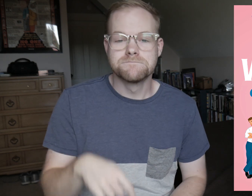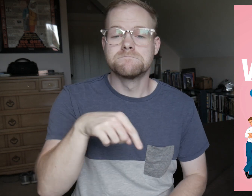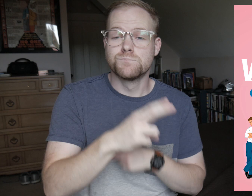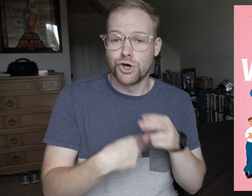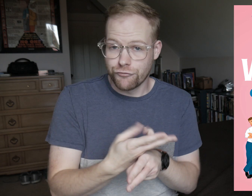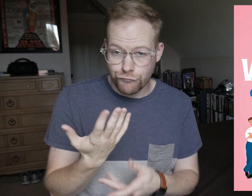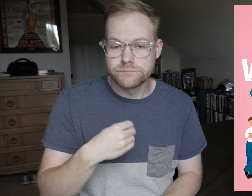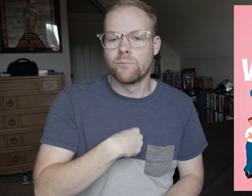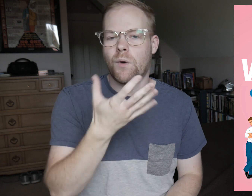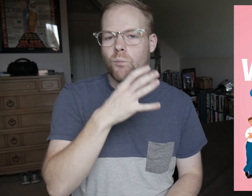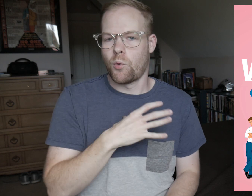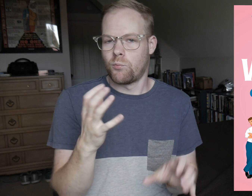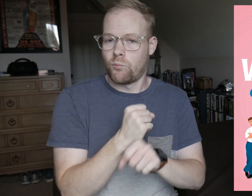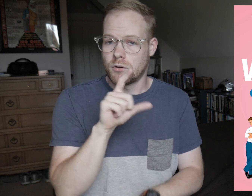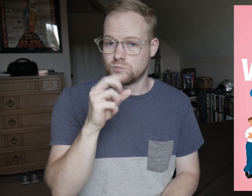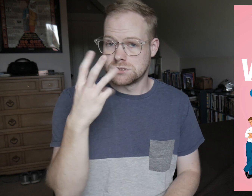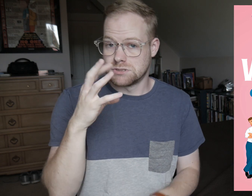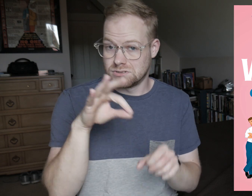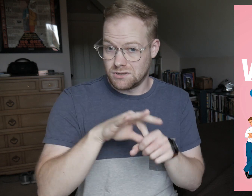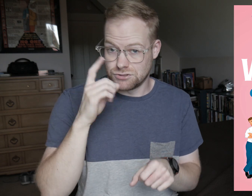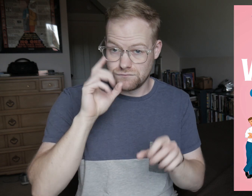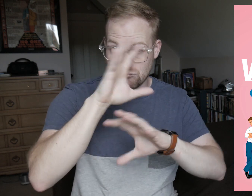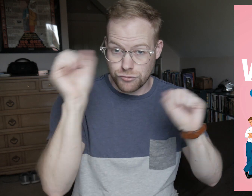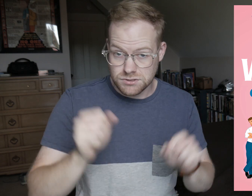In this universe, a white woman won the 2016 election for president.